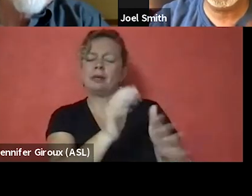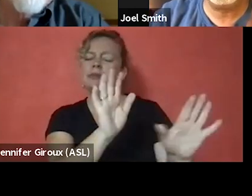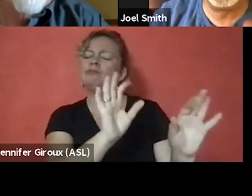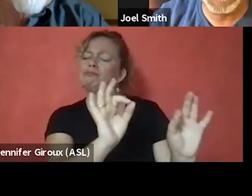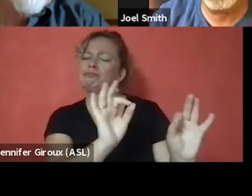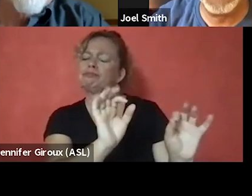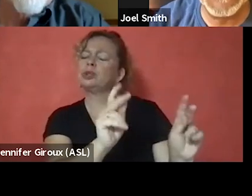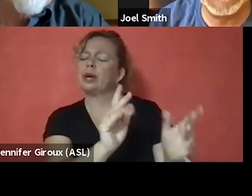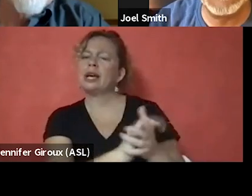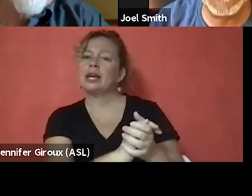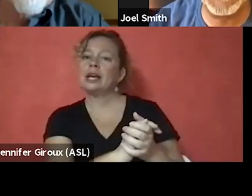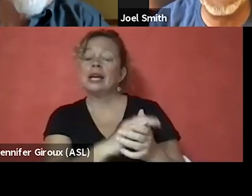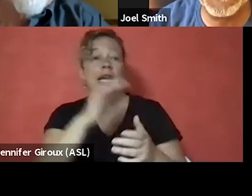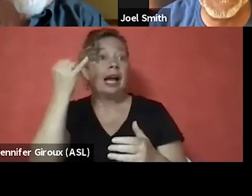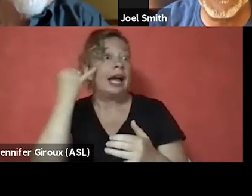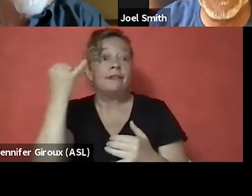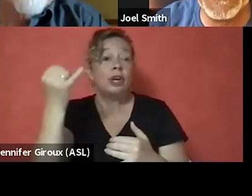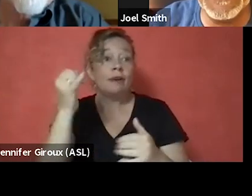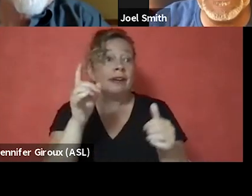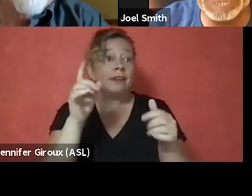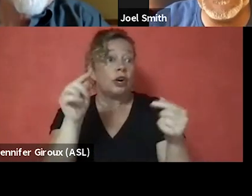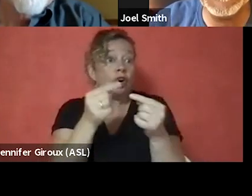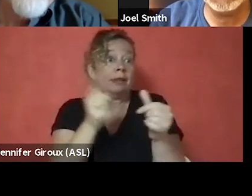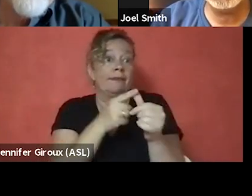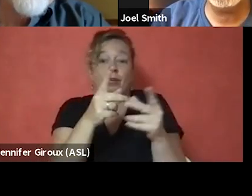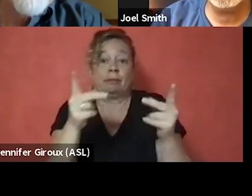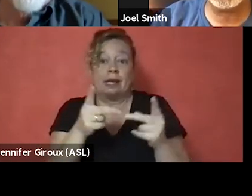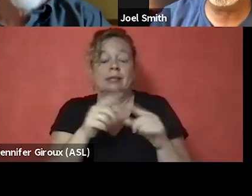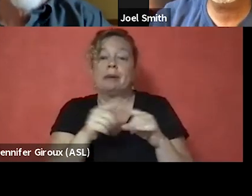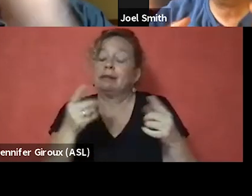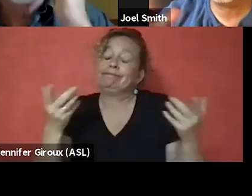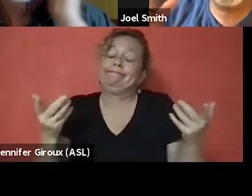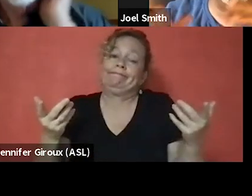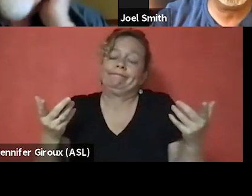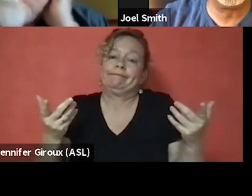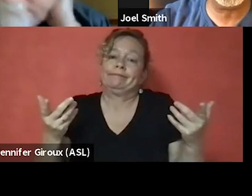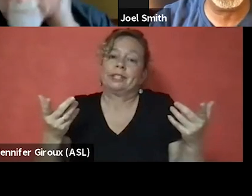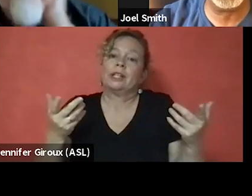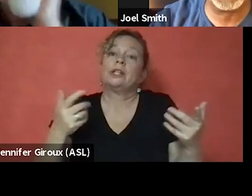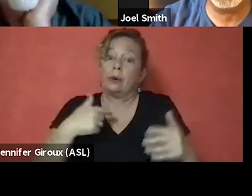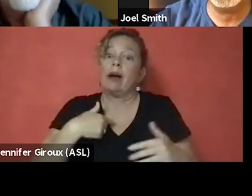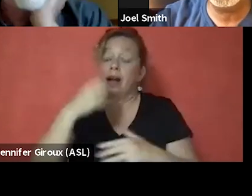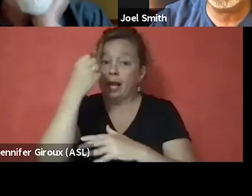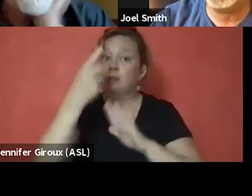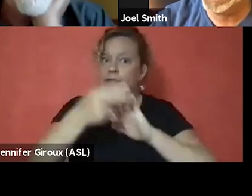Even though I have no idea if it hurt him in the first place. So, I do understand stigma.